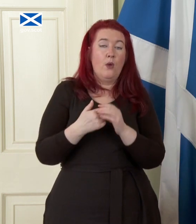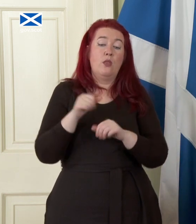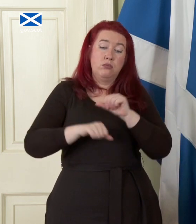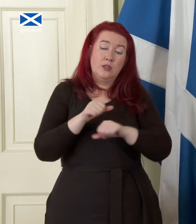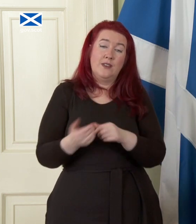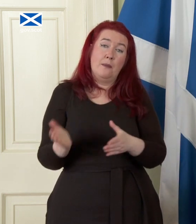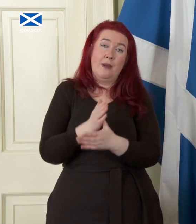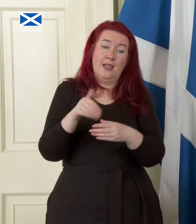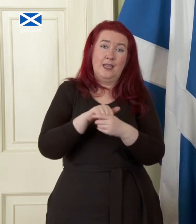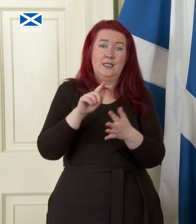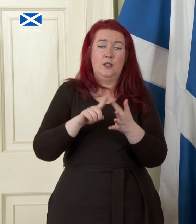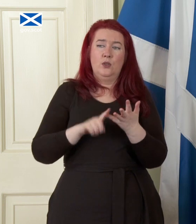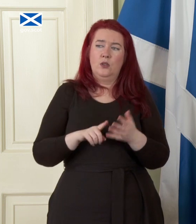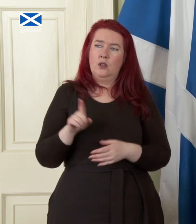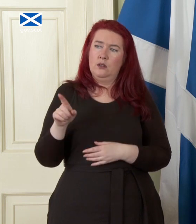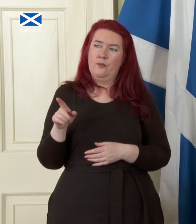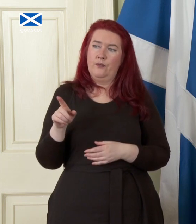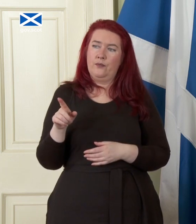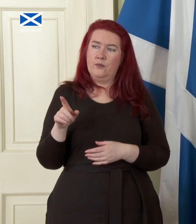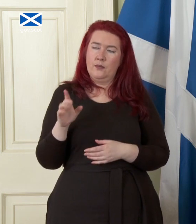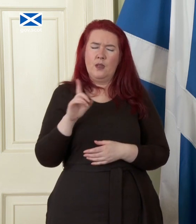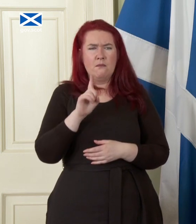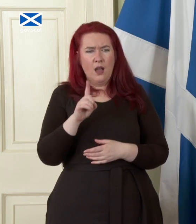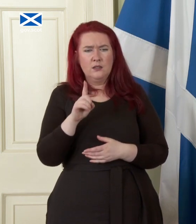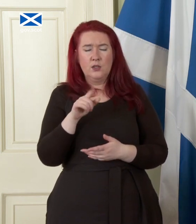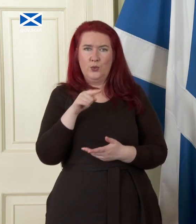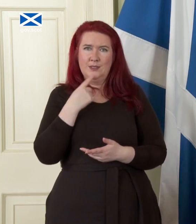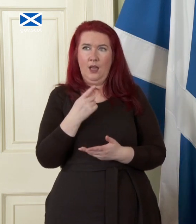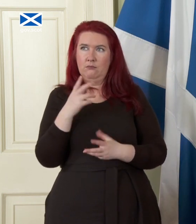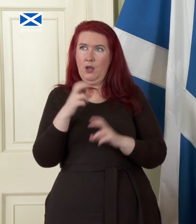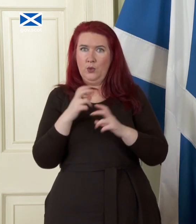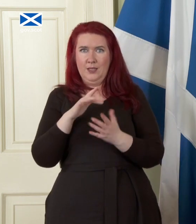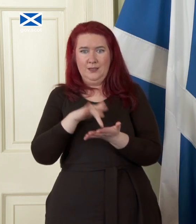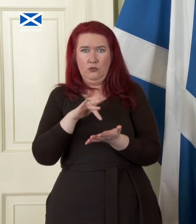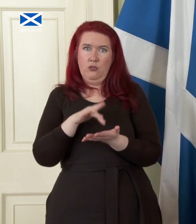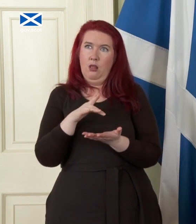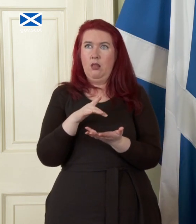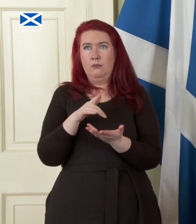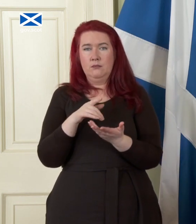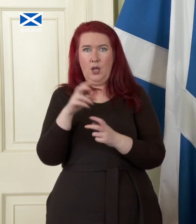despite the centrality of rejoining the EU to your case for Independence you cannot give us